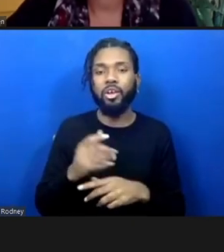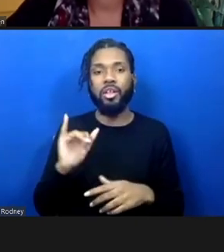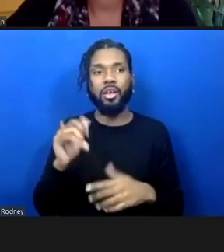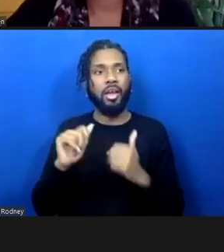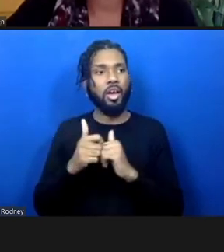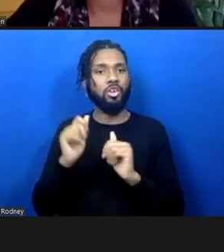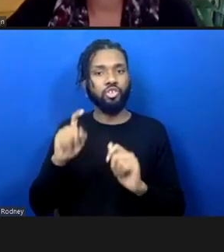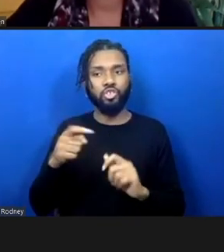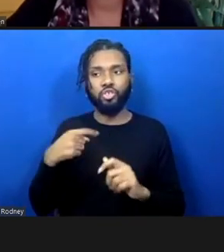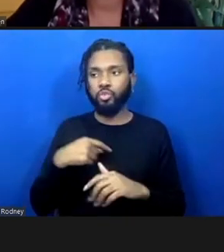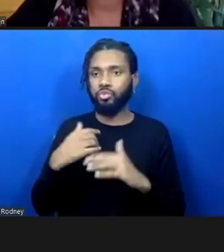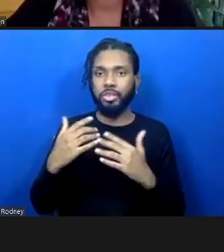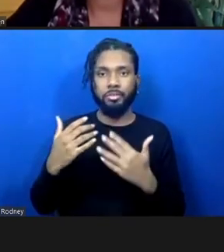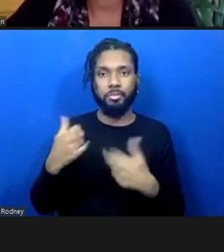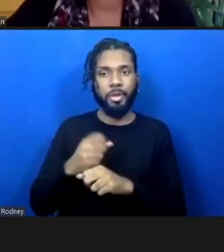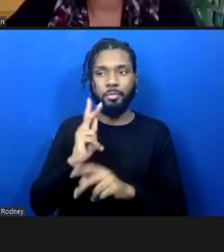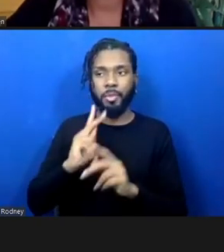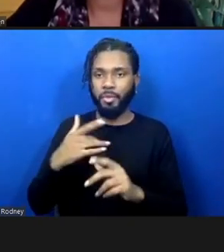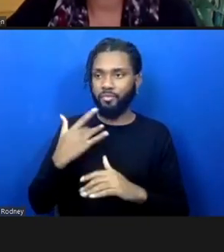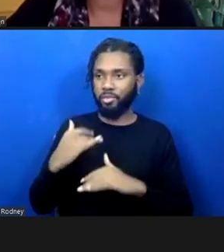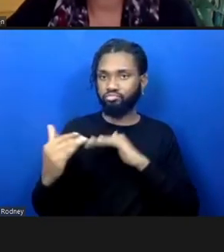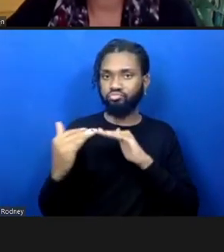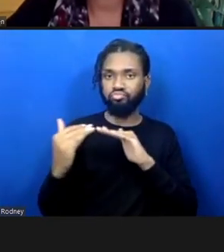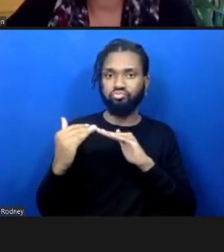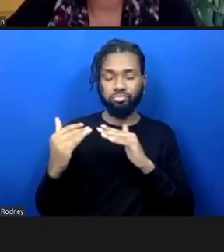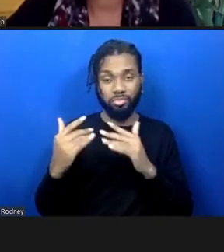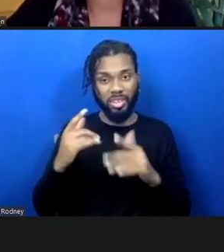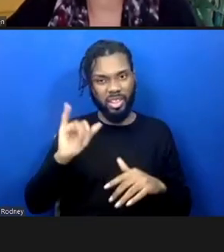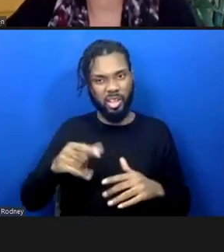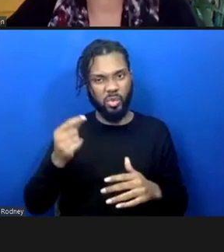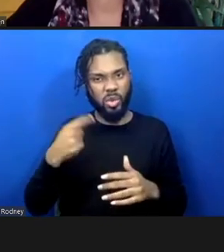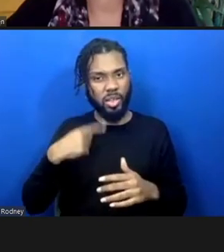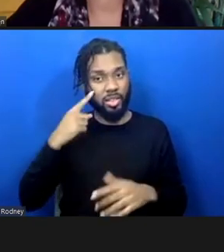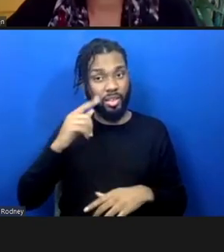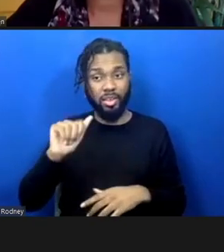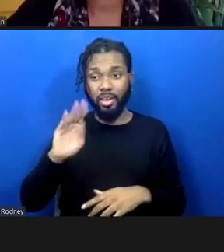I mean, to me, abolition starts with like how do we interact with people when